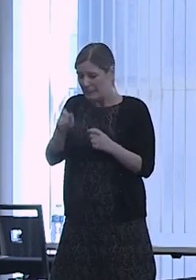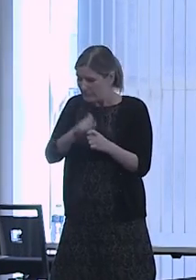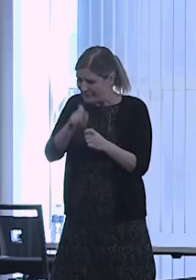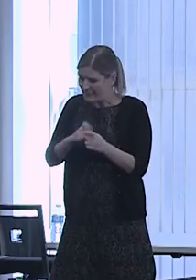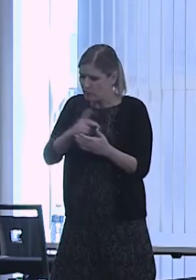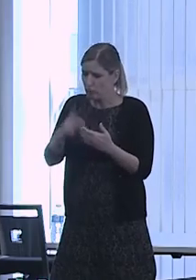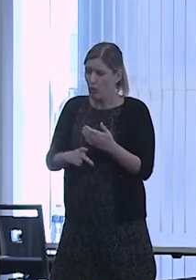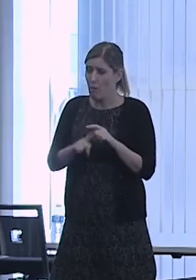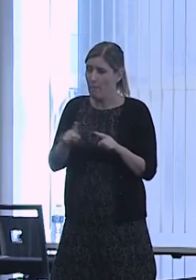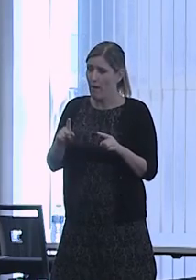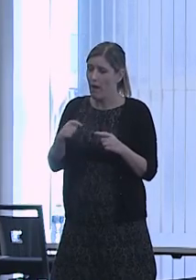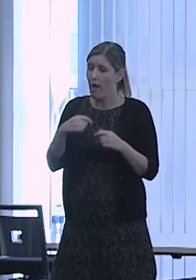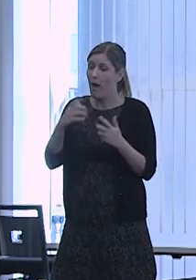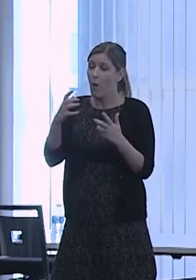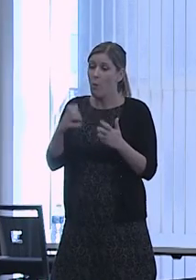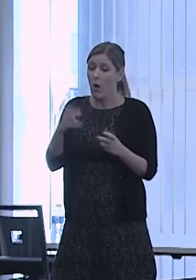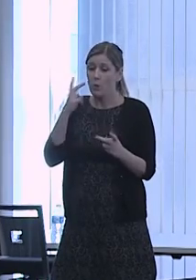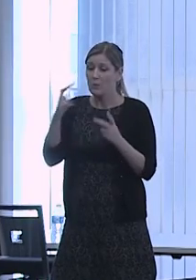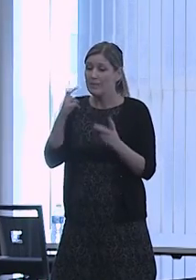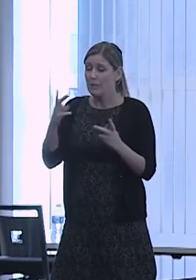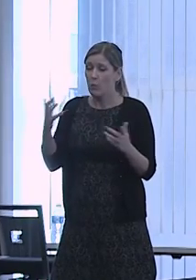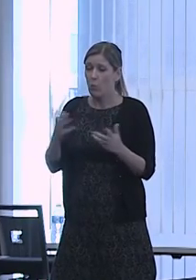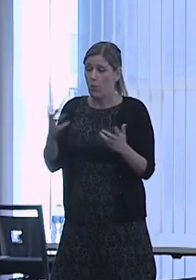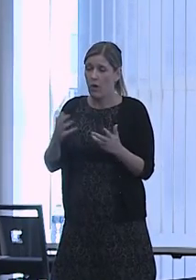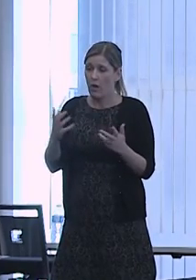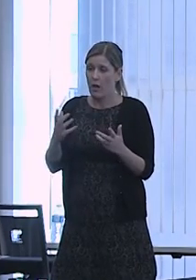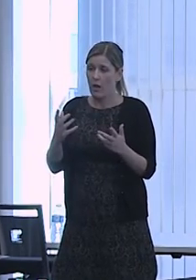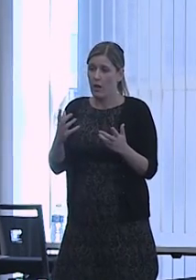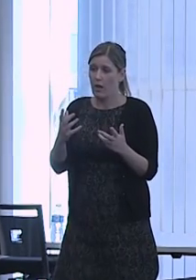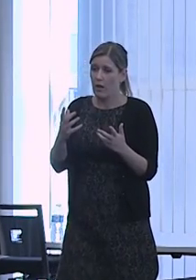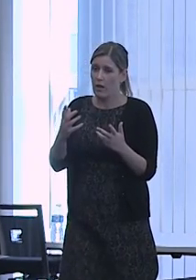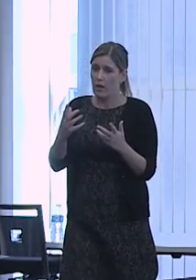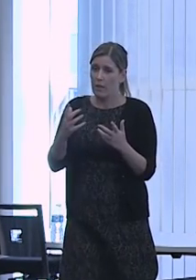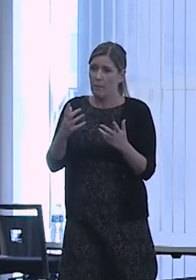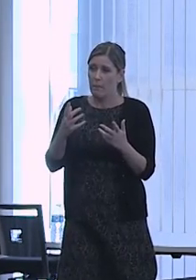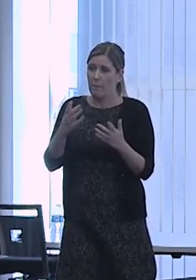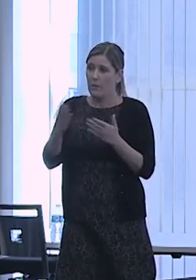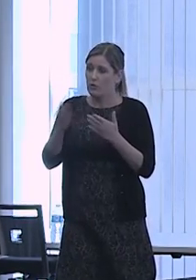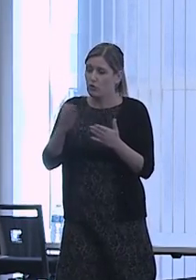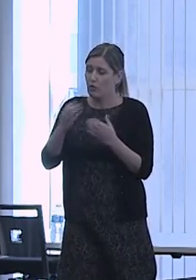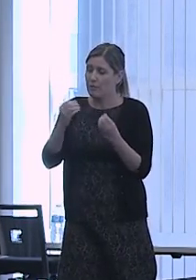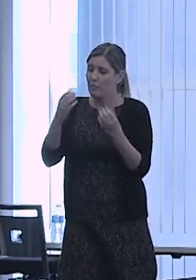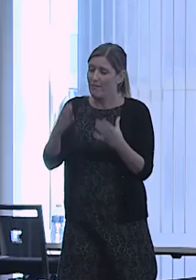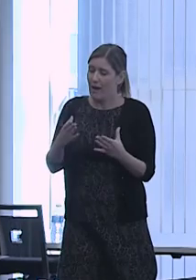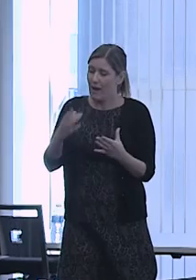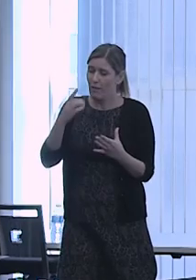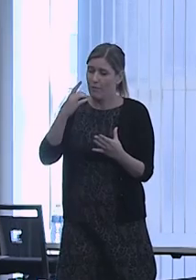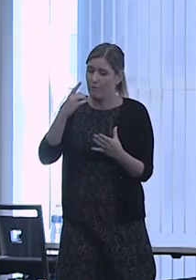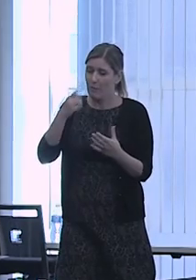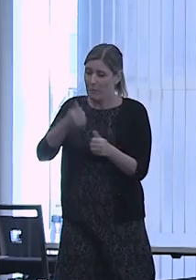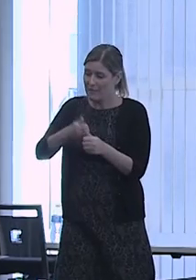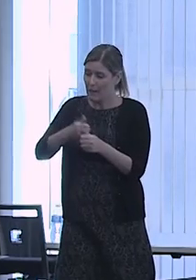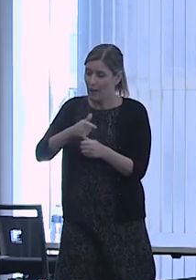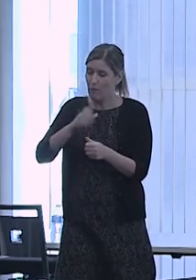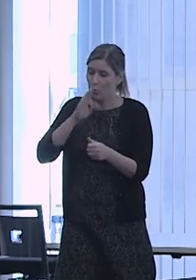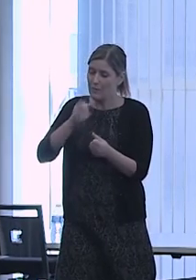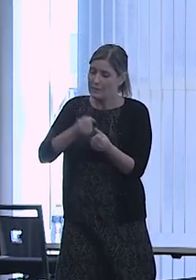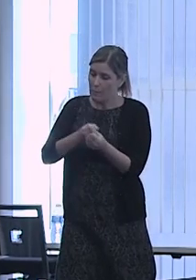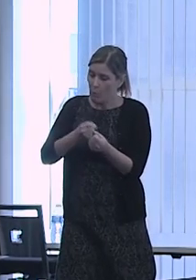What I would hope to see is service providers who, the support and programs they provide